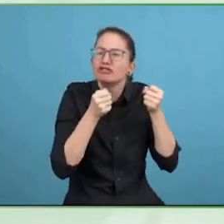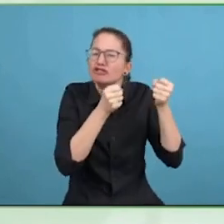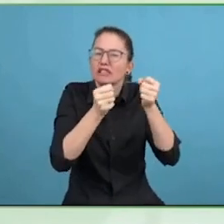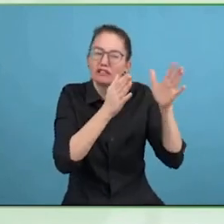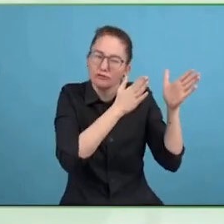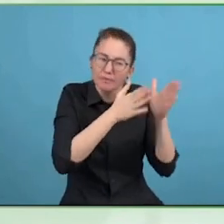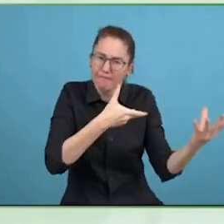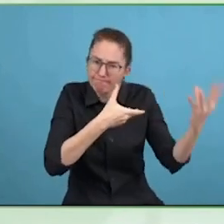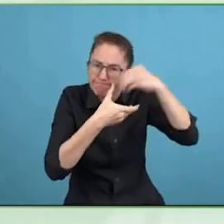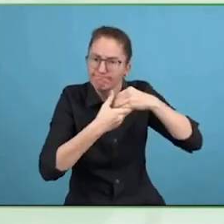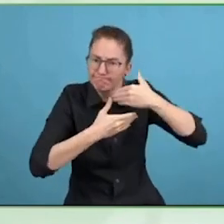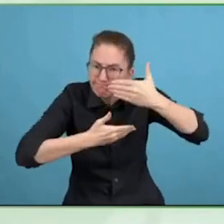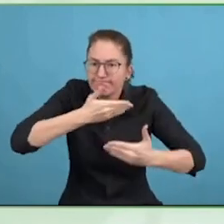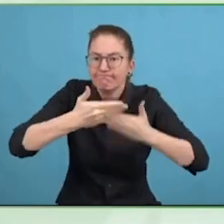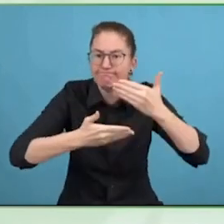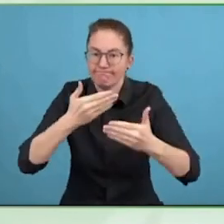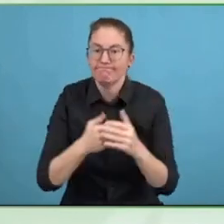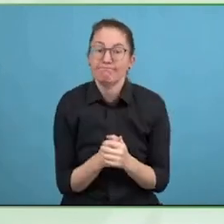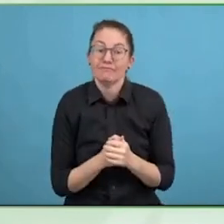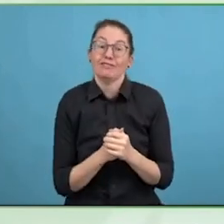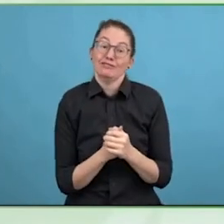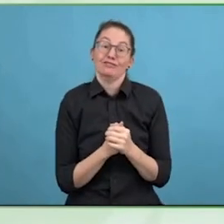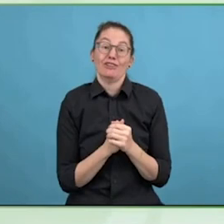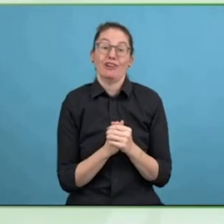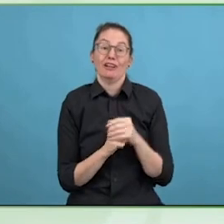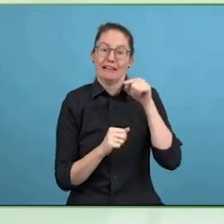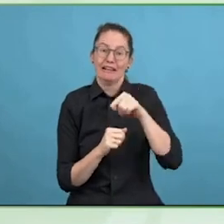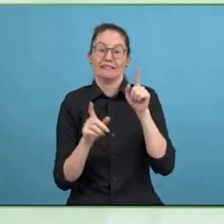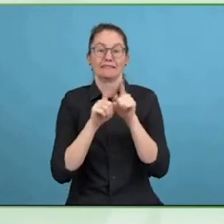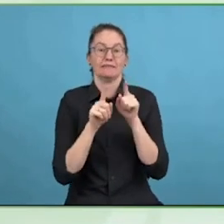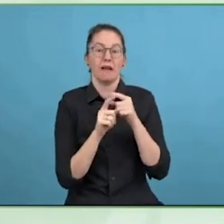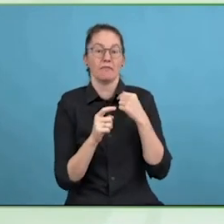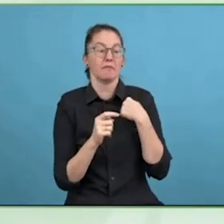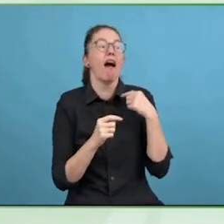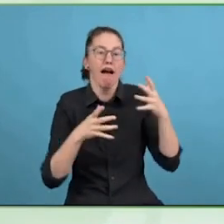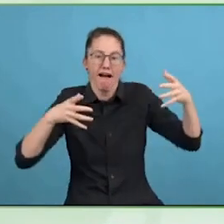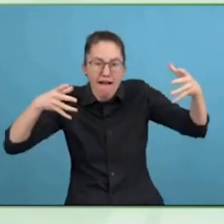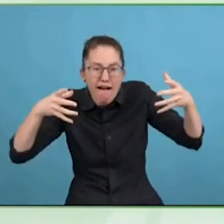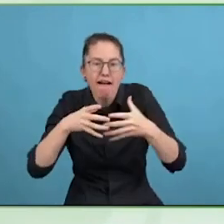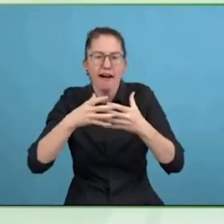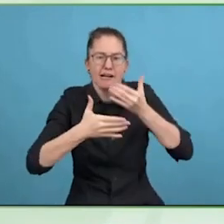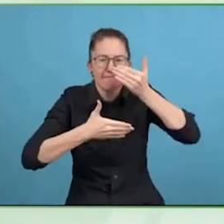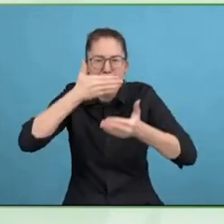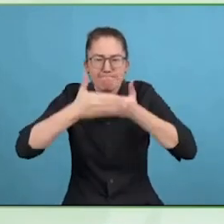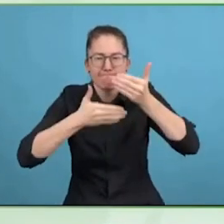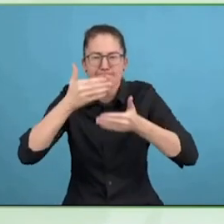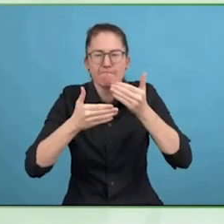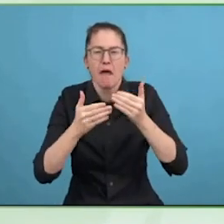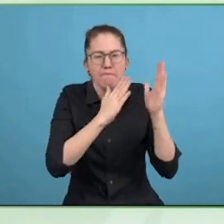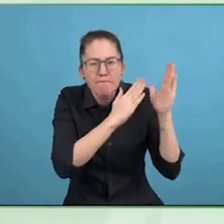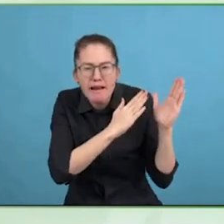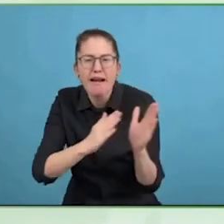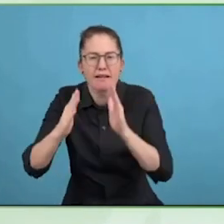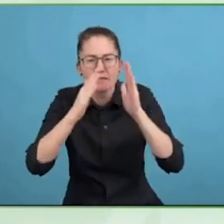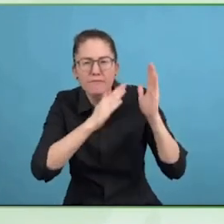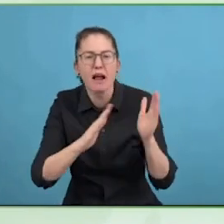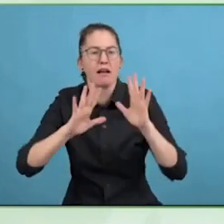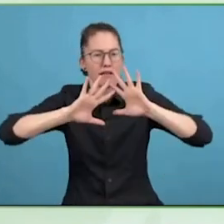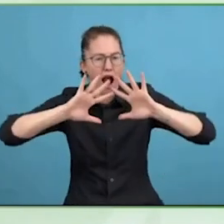different areas of accessibility that matches our certifications. So that is one of the primary benefits and through that is become